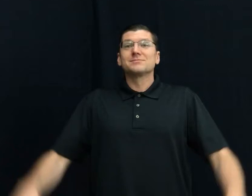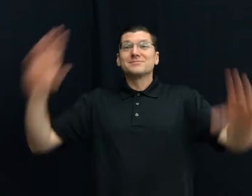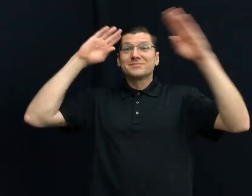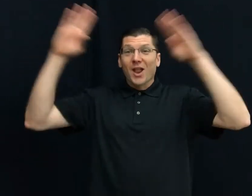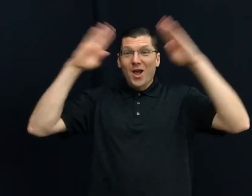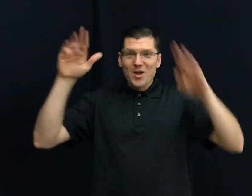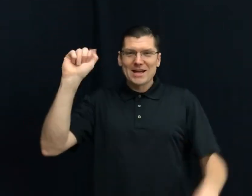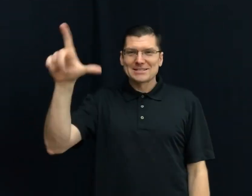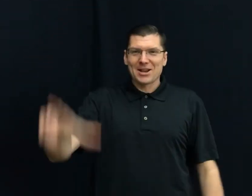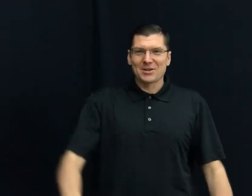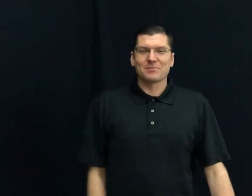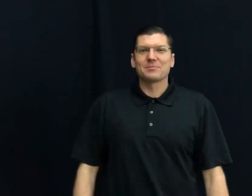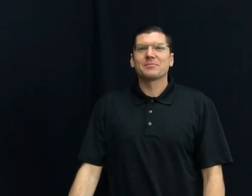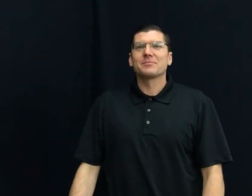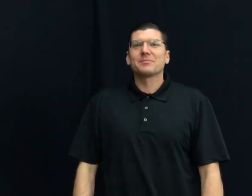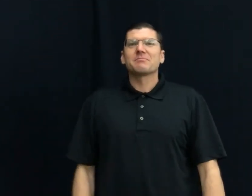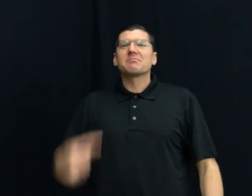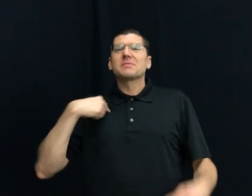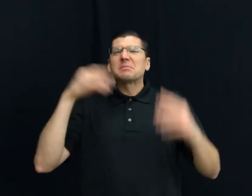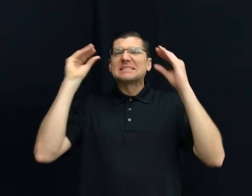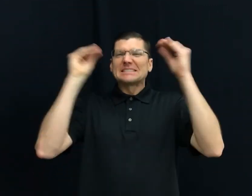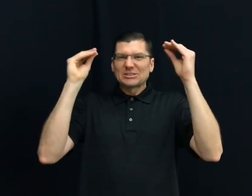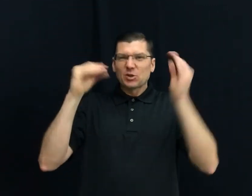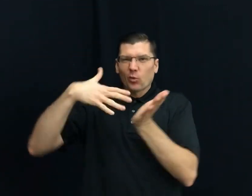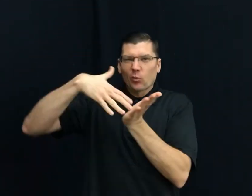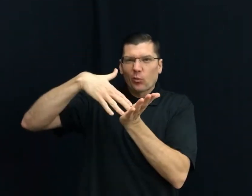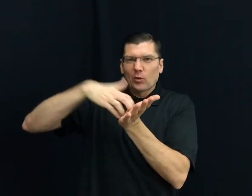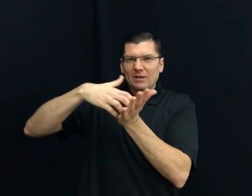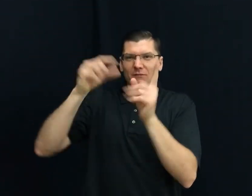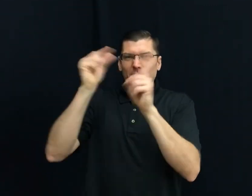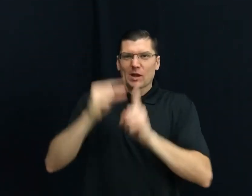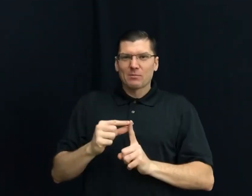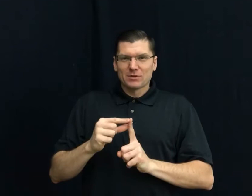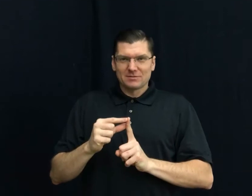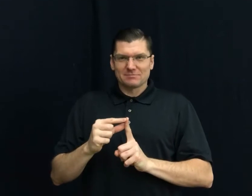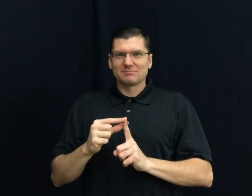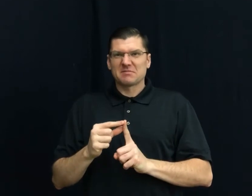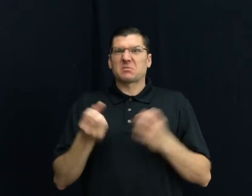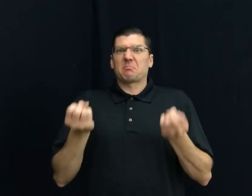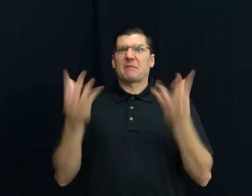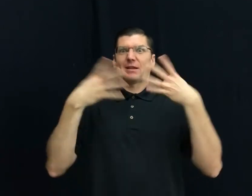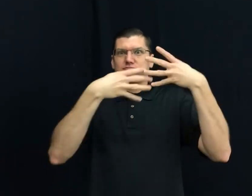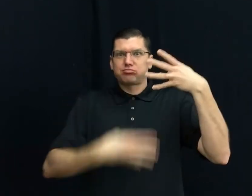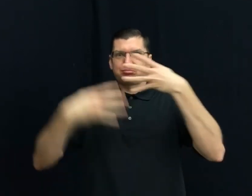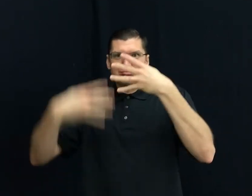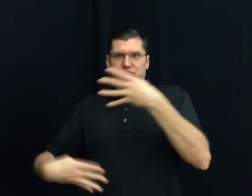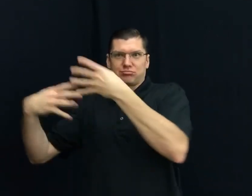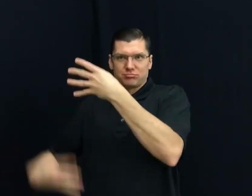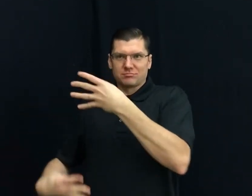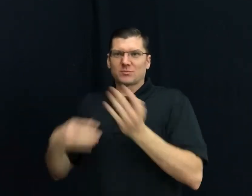Hello Everyone ASL! Me teach Weaknesses vocabulary many vocabulary list